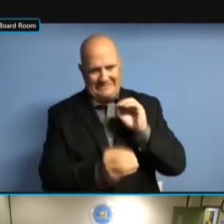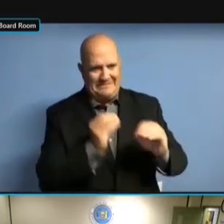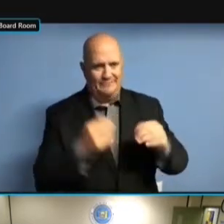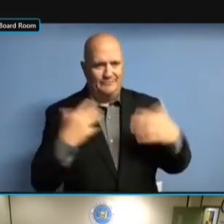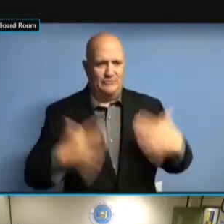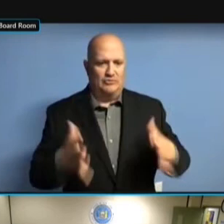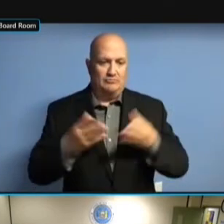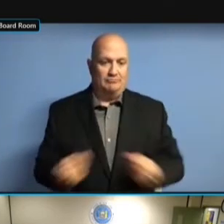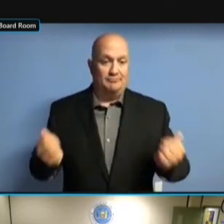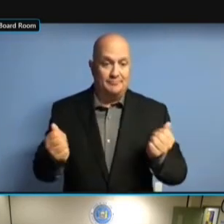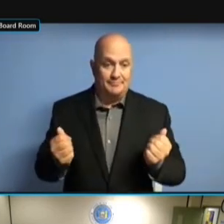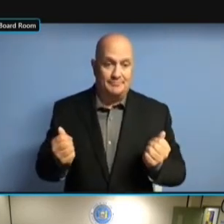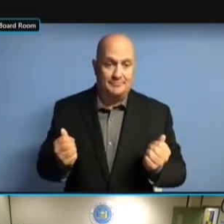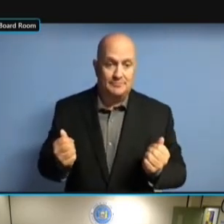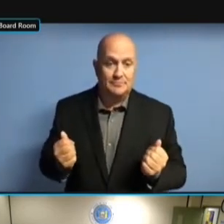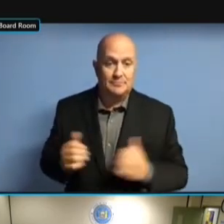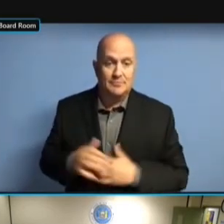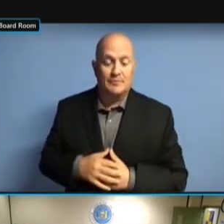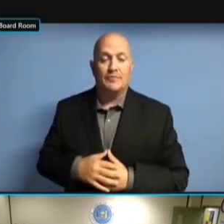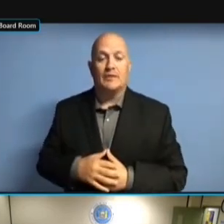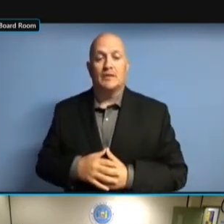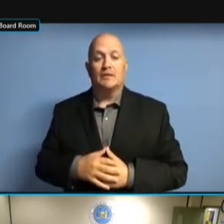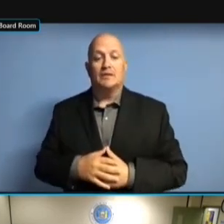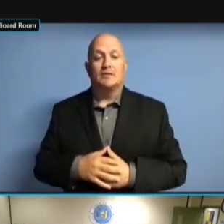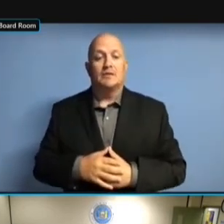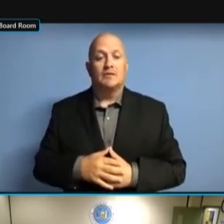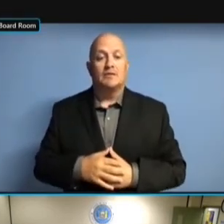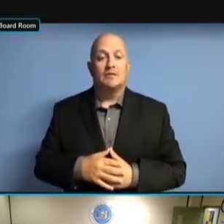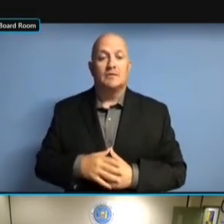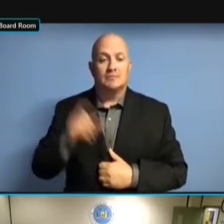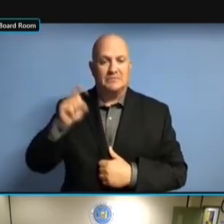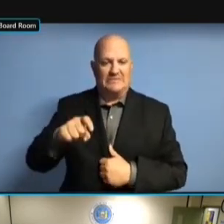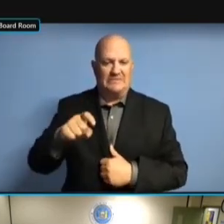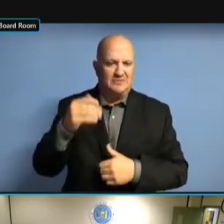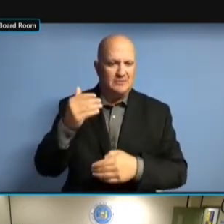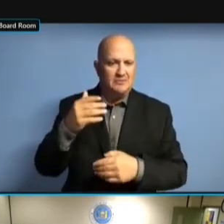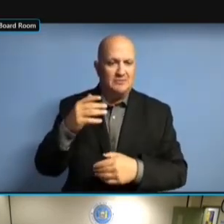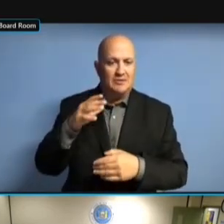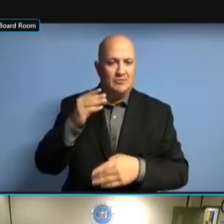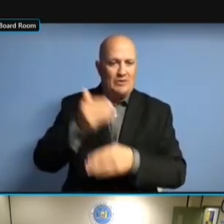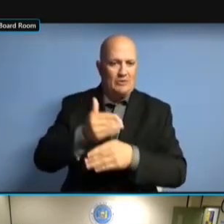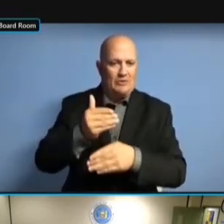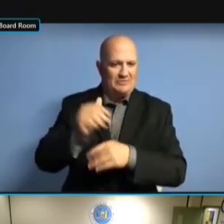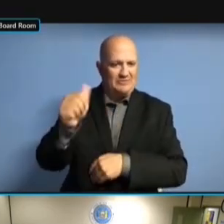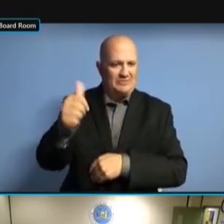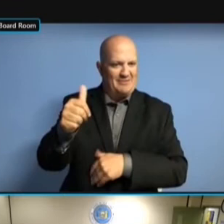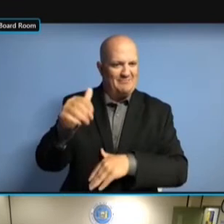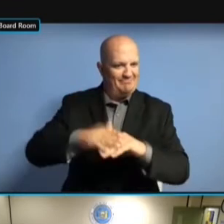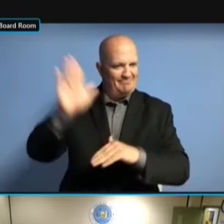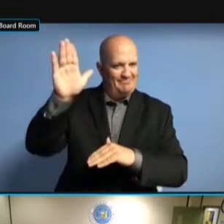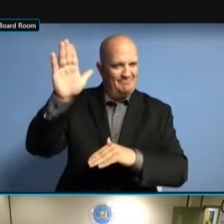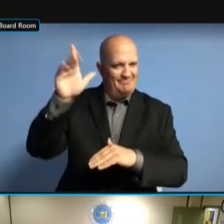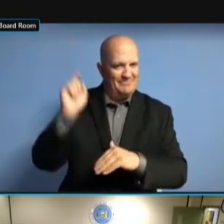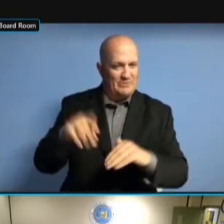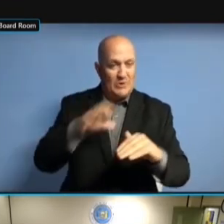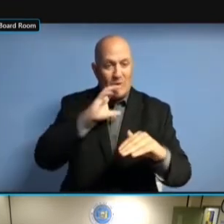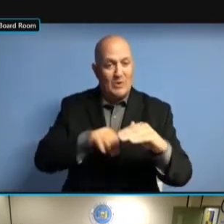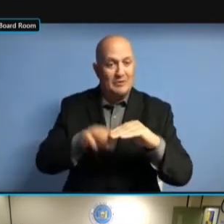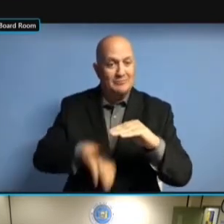IS IT WOULD RUN ON A WINDOWS 10 IS IT WOULD RUN ON A WINDOWS 10 OPERATING IS IT WOULD RUN ON A WINDOWS 10 OPERATING SYSTEM IS IT WOULD RUN ON A WINDOWS 10 OPERATING SYSTEM WHICH IS IT WOULD RUN ON A WINDOWS 10 OPERATING SYSTEM WHICH I IS IT WOULD RUN ON A WINDOWS 10 OPERATING SYSTEM WHICH I KNOW IS IT WOULD RUN ON A WINDOWS 10 OPERATING SYSTEM WHICH I KNOW A OPERATING SYSTEM WHICH I KNOW A OPERATING SYSTEM WHICH I KNOW A LOT OPERATING SYSTEM WHICH I KNOW A LOT OF OPERATING SYSTEM WHICH I KNOW A LOT OF PEOPLE OPERATING SYSTEM WHICH I KNOW A LOT OF PEOPLE HAVE OPERATING SYSTEM WHICH I KNOW A LOT OF PEOPLE HAVE BEEN LOT OF PEOPLE HAVE BEEN LOT OF PEOPLE HAVE BEEN REQUESTING. REQUESTING. REQUESTING. THE REQUESTING. THE LAST REQUESTING. THE LAST VERSION REQUESTING. THE LAST VERSION OF REQUESTING. THE LAST VERSION OF THEIR THE LAST VERSION OF THEIR THE LAST VERSION OF THEIR SOFTWARE THE LAST VERSION OF THEIR SOFTWARE THEY THE LAST VERSION OF THEIR SOFTWARE THEY HAD THE LAST VERSION OF THEIR SOFTWARE THEY HAD SUBMITTED SOFTWARE THEY HAD SUBMITTED SOFTWARE THEY HAD SUBMITTED STILL SOFTWARE THEY HAD SUBMITTED STILL RAN SOFTWARE THEY HAD SUBMITTED STILL RAN ON SOFTWARE THEY HAD SUBMITTED STILL RAN ON WINDOWS SOFTWARE THEY HAD SUBMITTED STILL RAN ON WINDOWS 7,